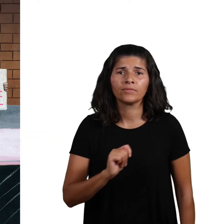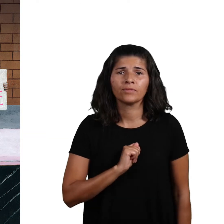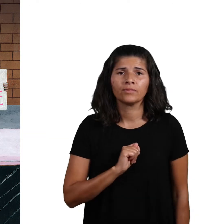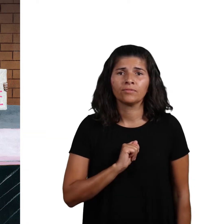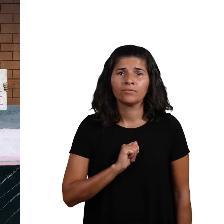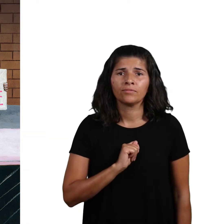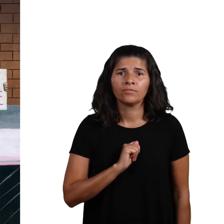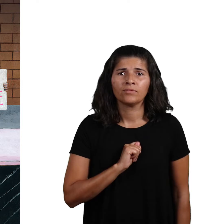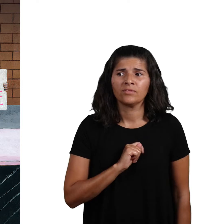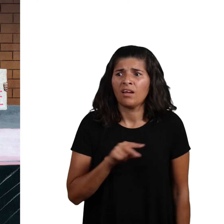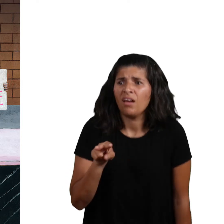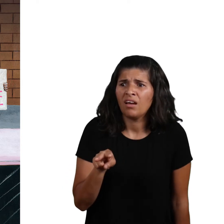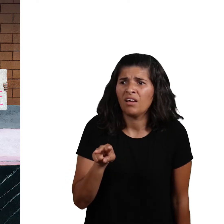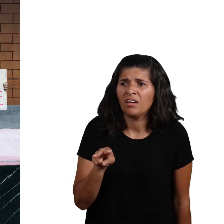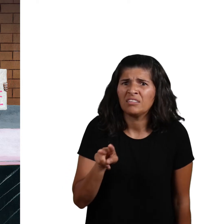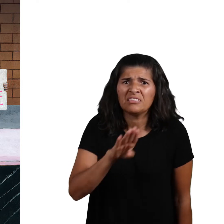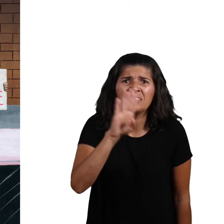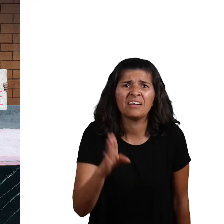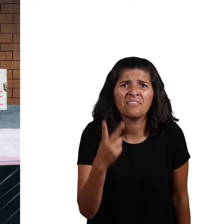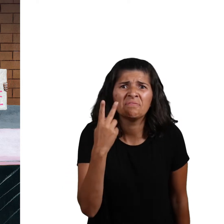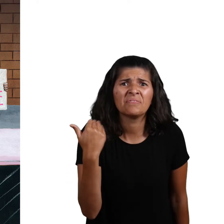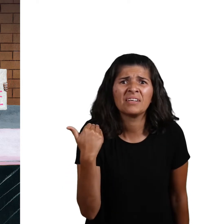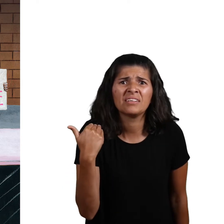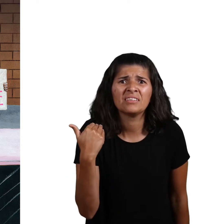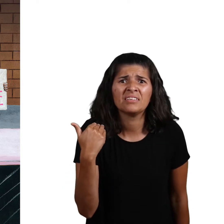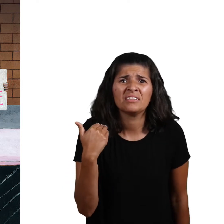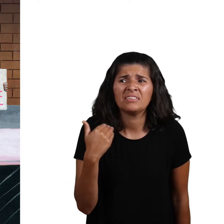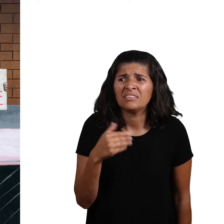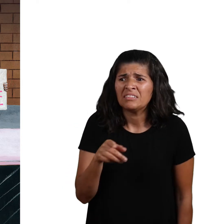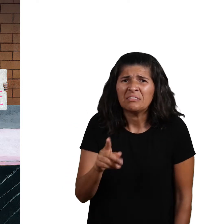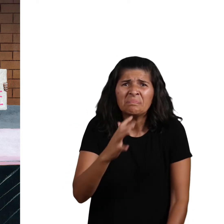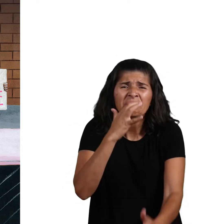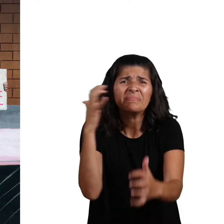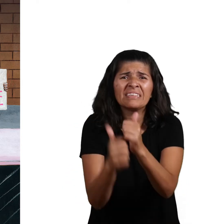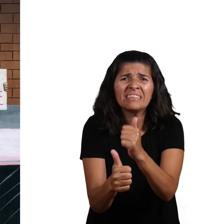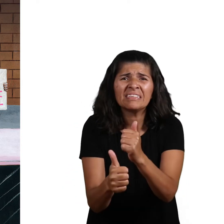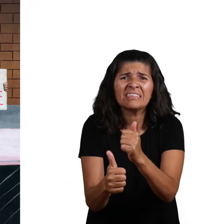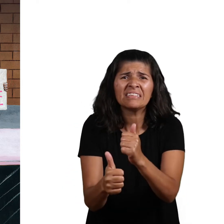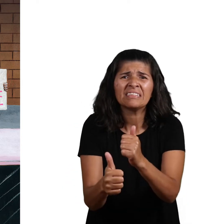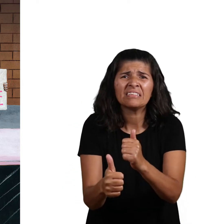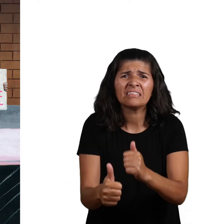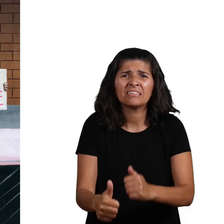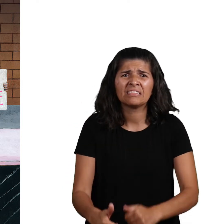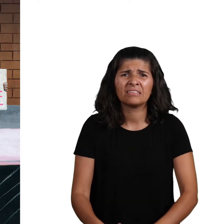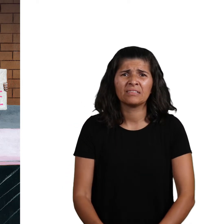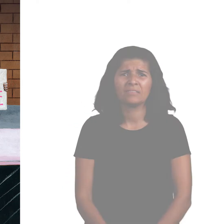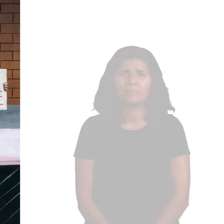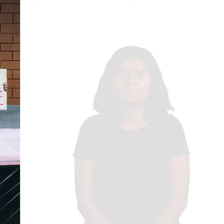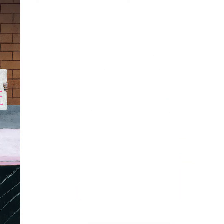And some just did the meanest things she’d really ever seen.